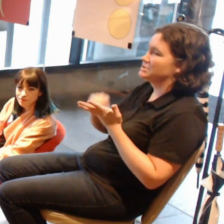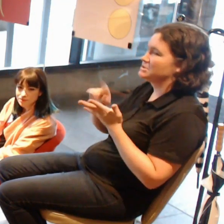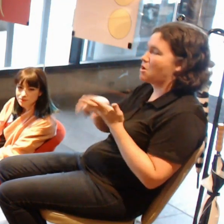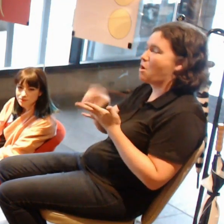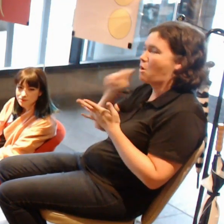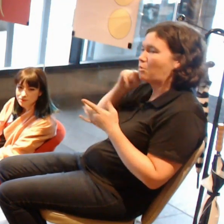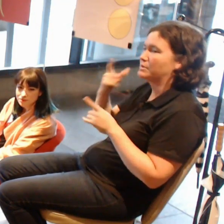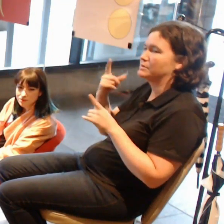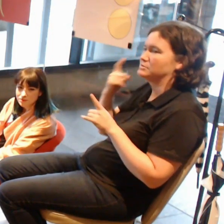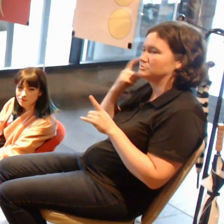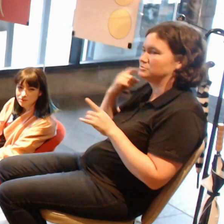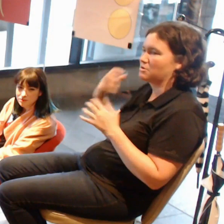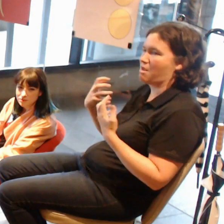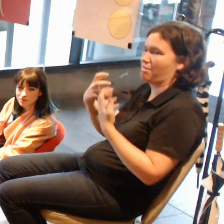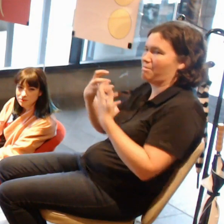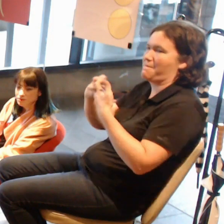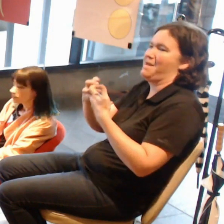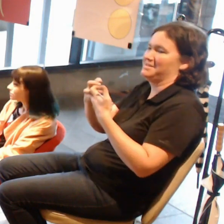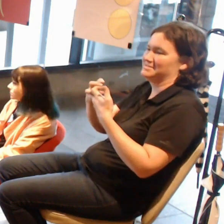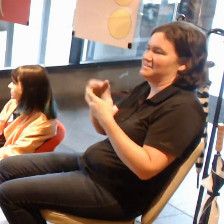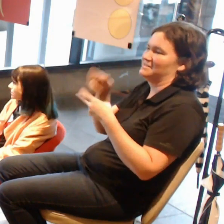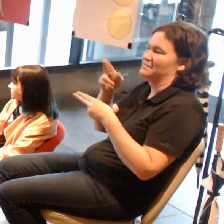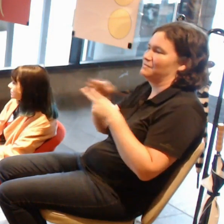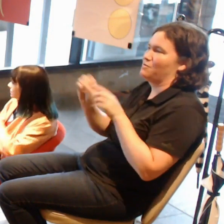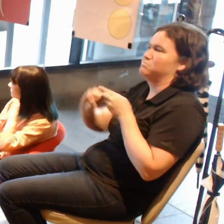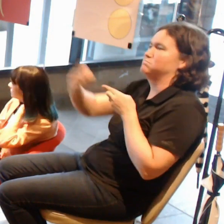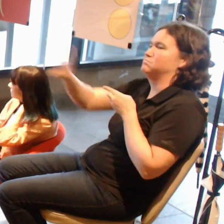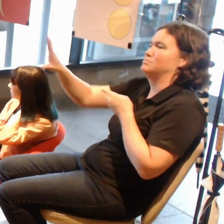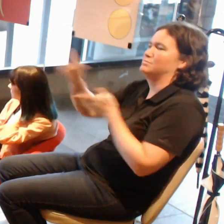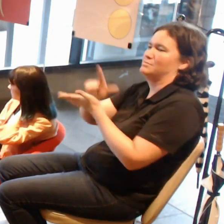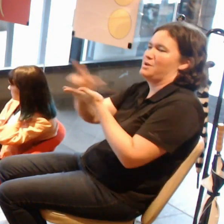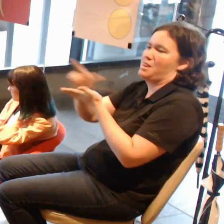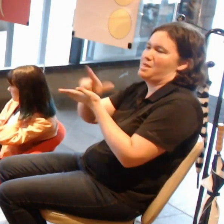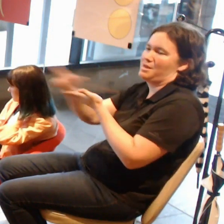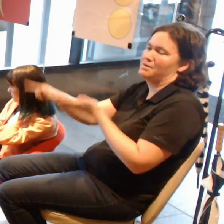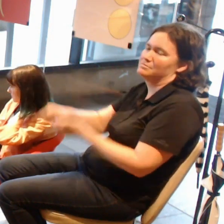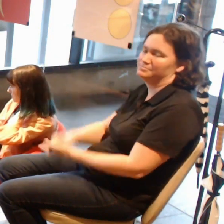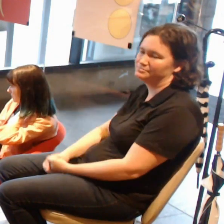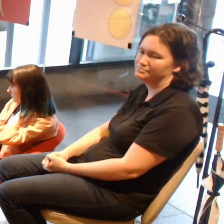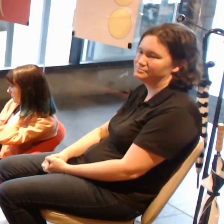we're gonna get the live captions placed on the bottom and we will get the video out there so people can watch it later,